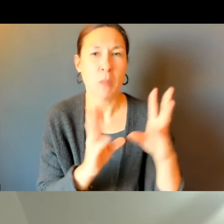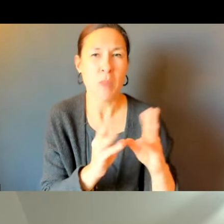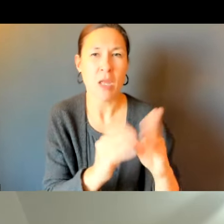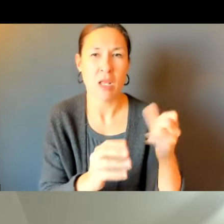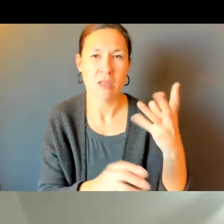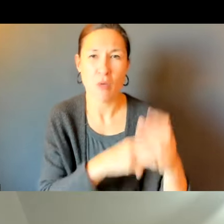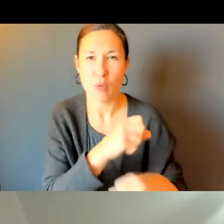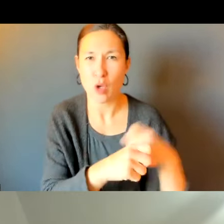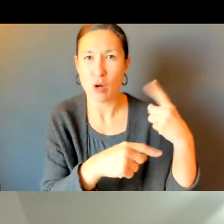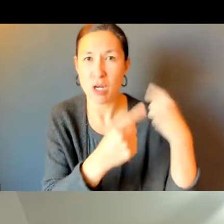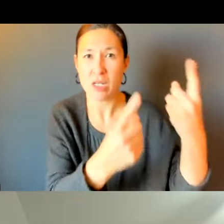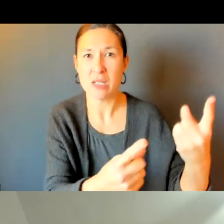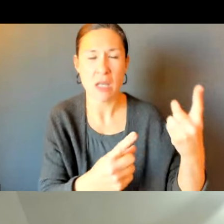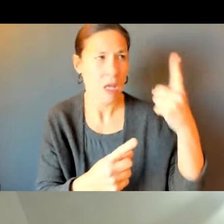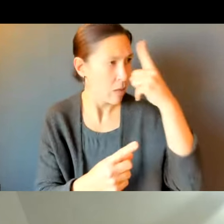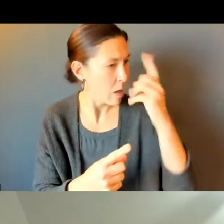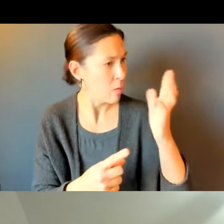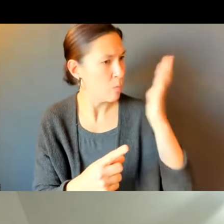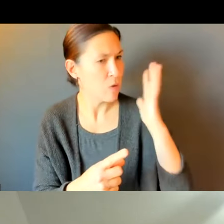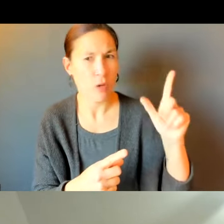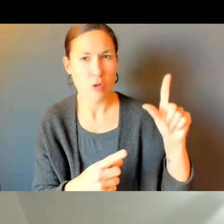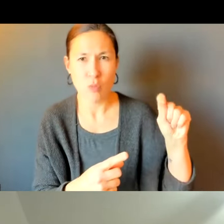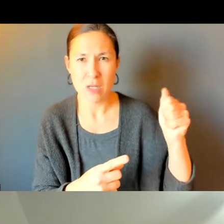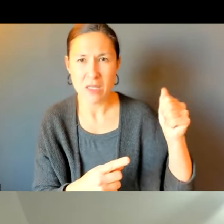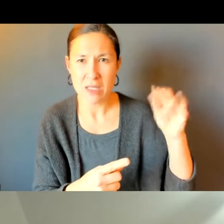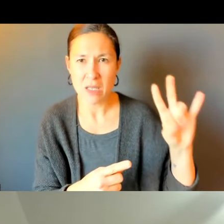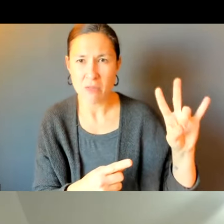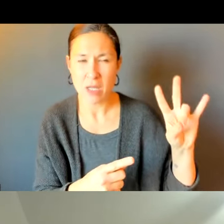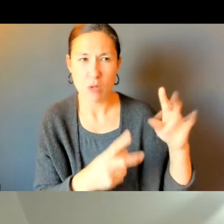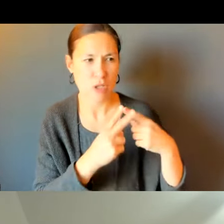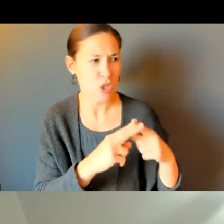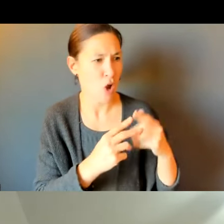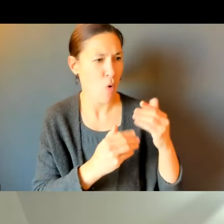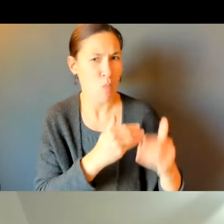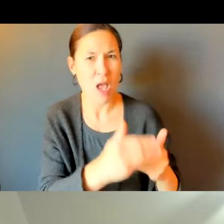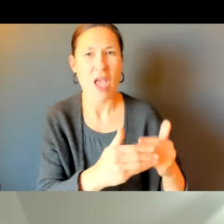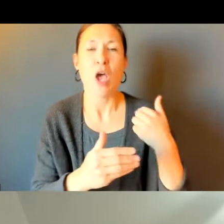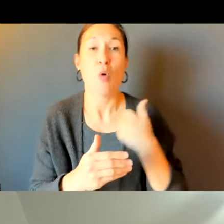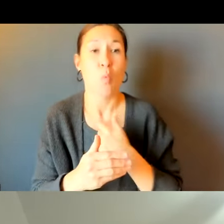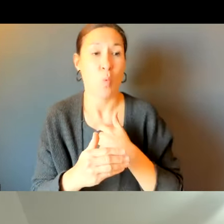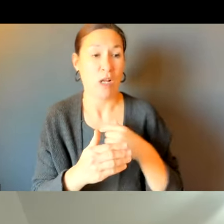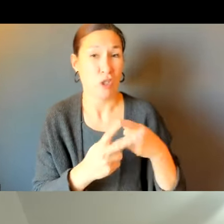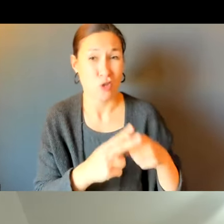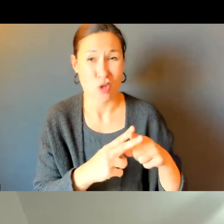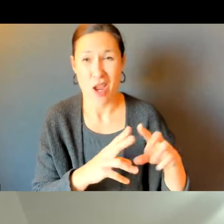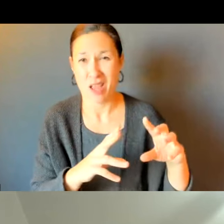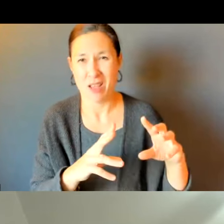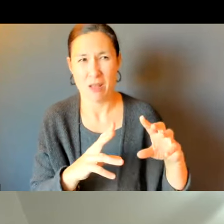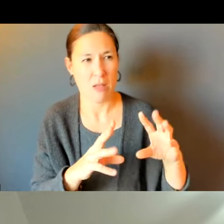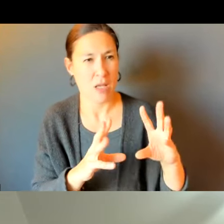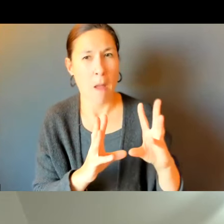REALLY MADE SURE WE HAD FOR SEVERAL YEARS, SENDING OUT THE LETTER FROM THE GM SINCE 2017. AND A FEW YEARS AGO, KICKED